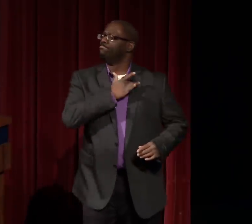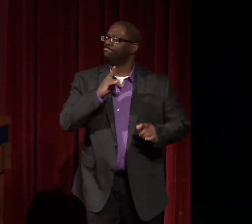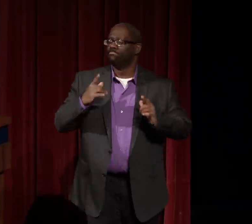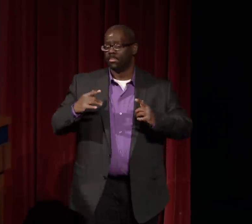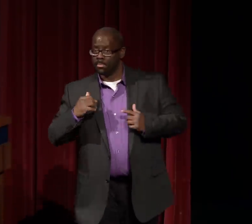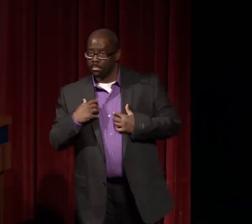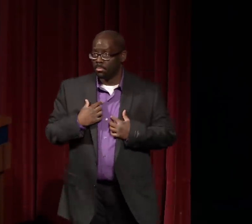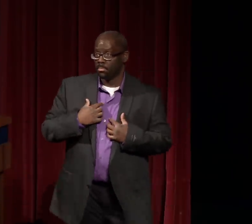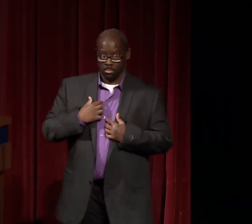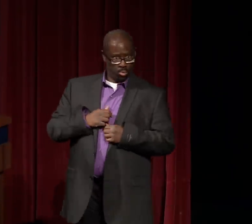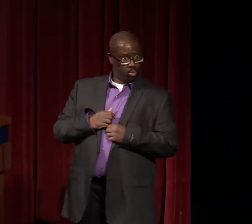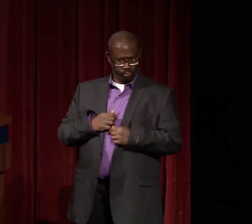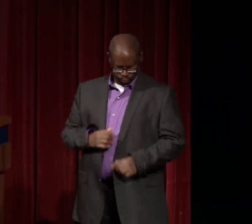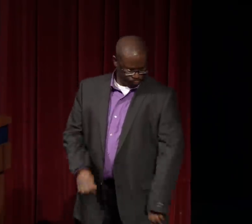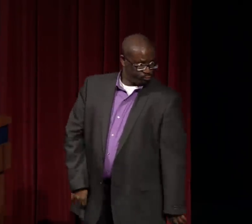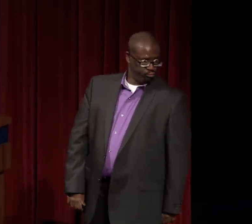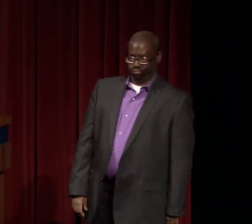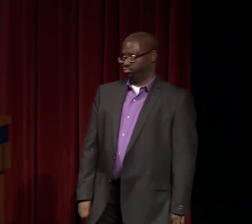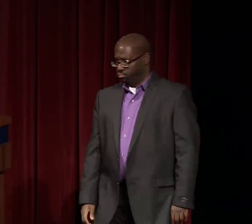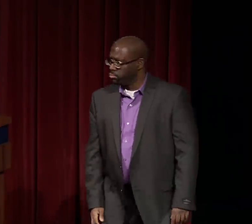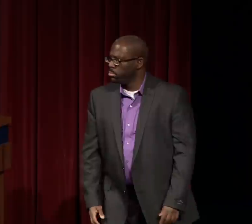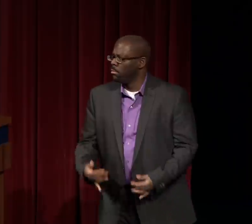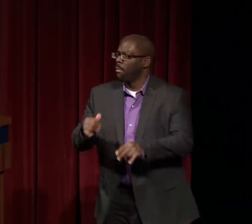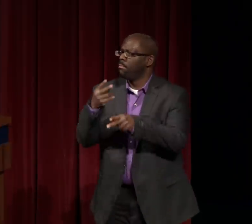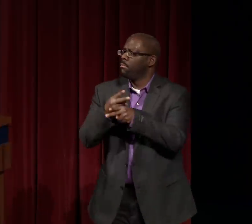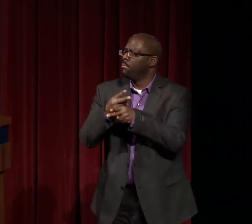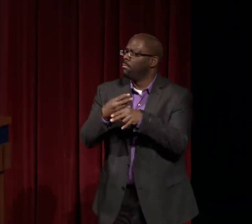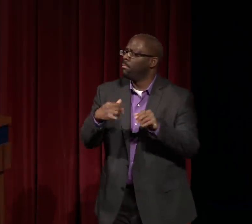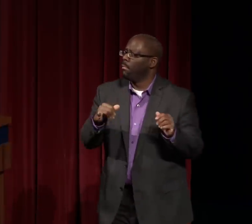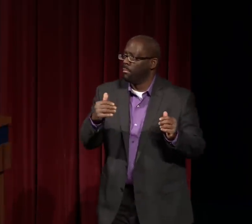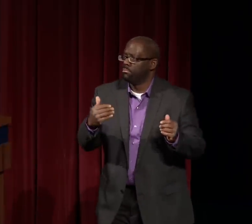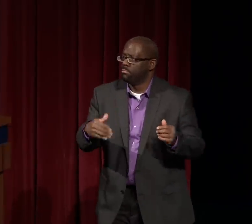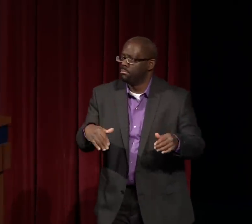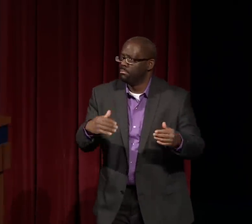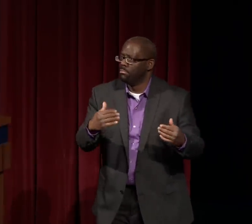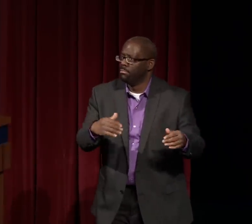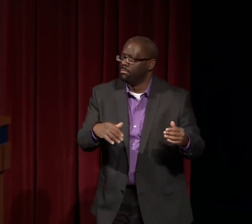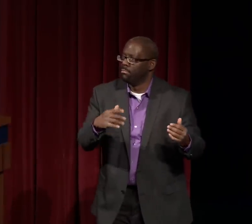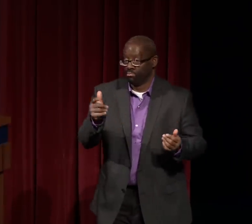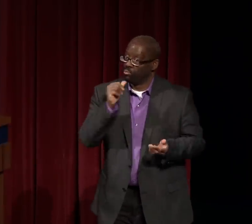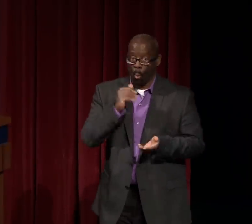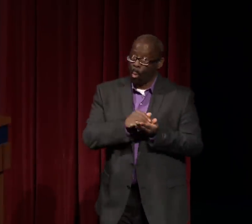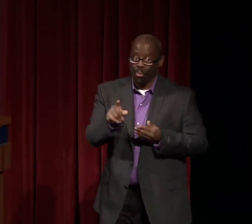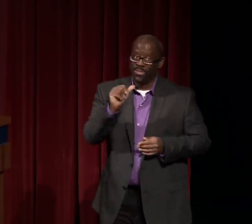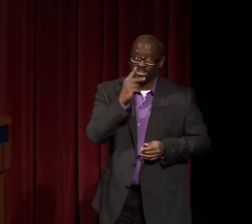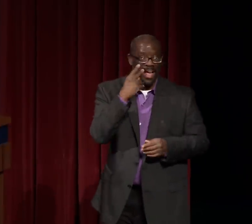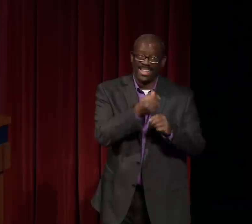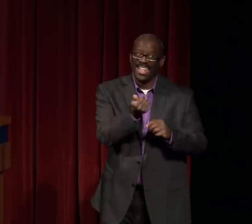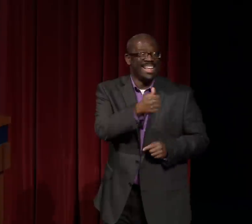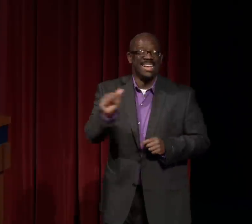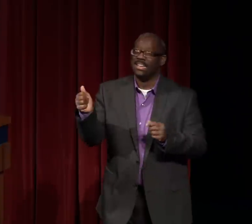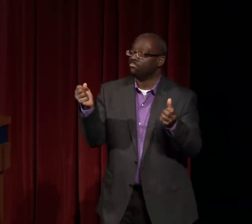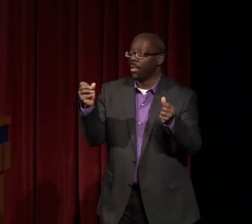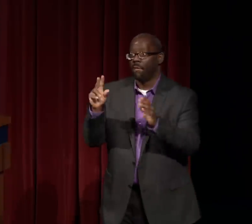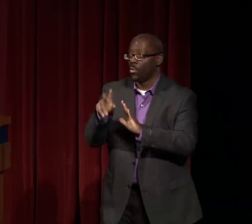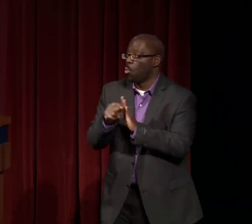These characteristics that Nathie shows are Black cultural characteristics